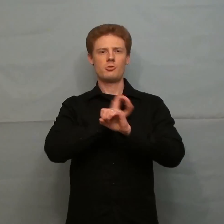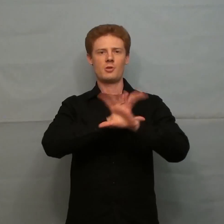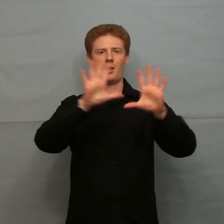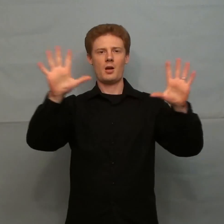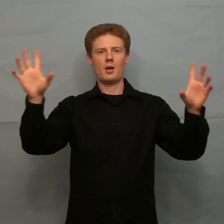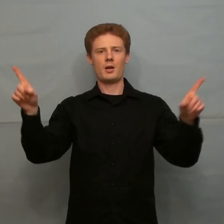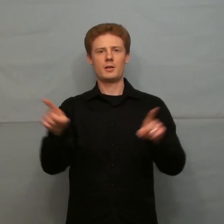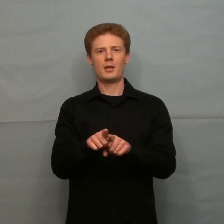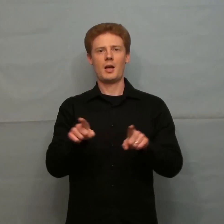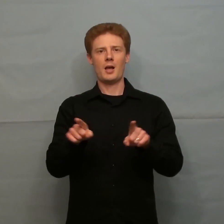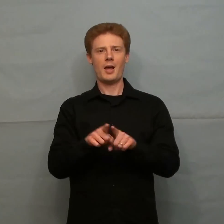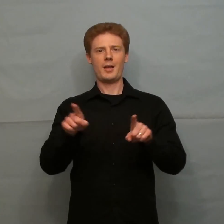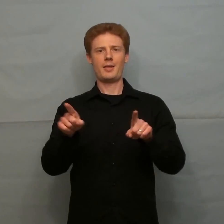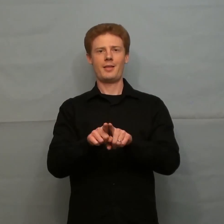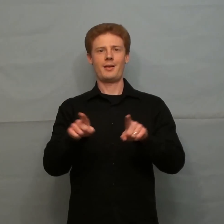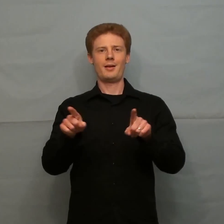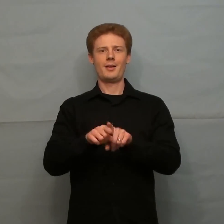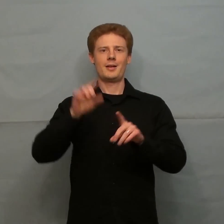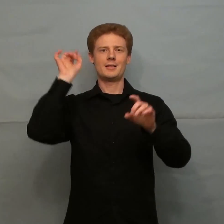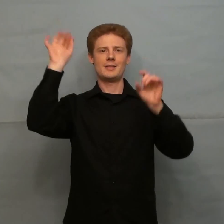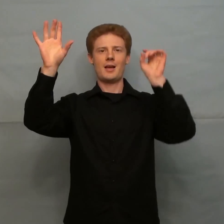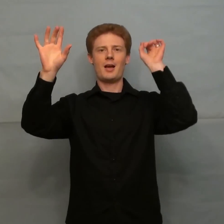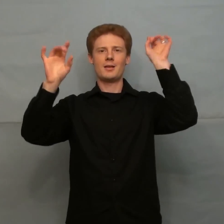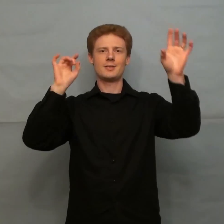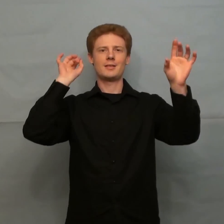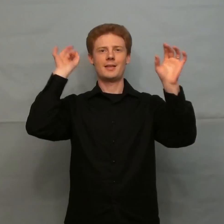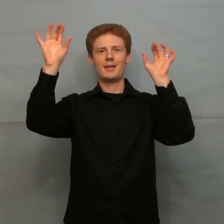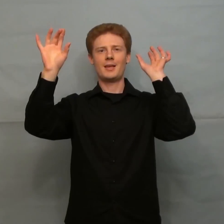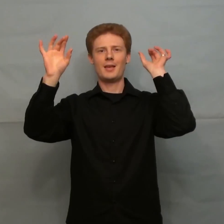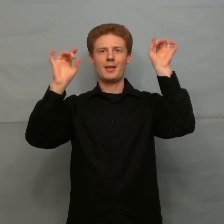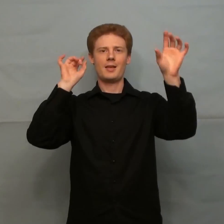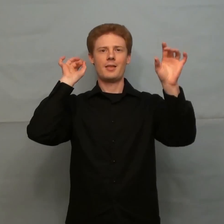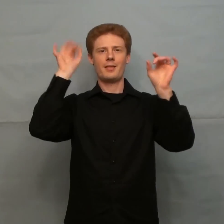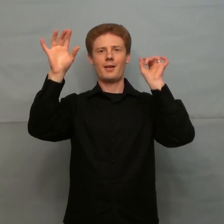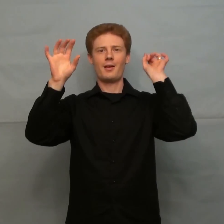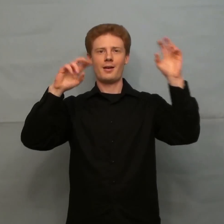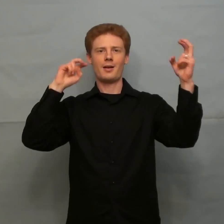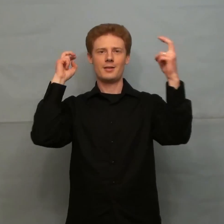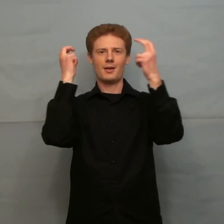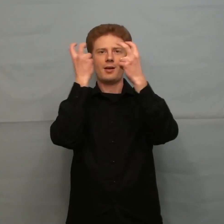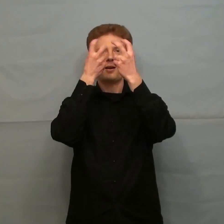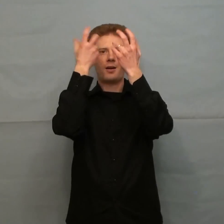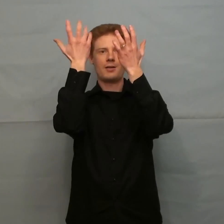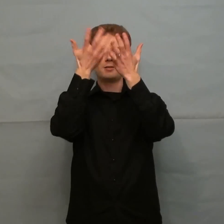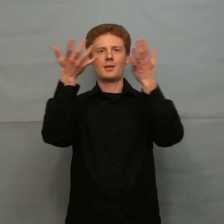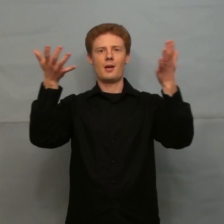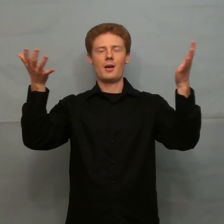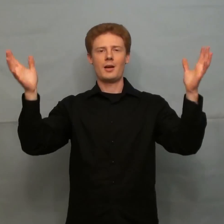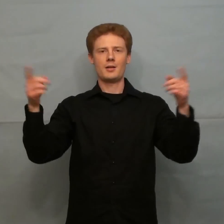Shine like the stars in the dark sky Shine same stars dark sky